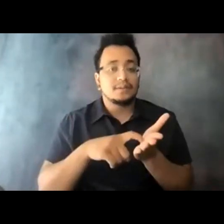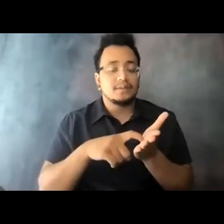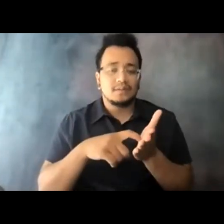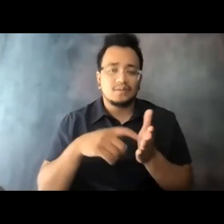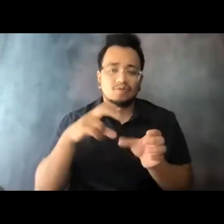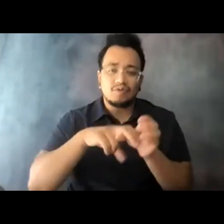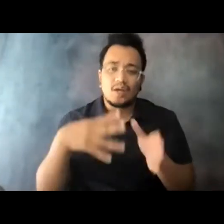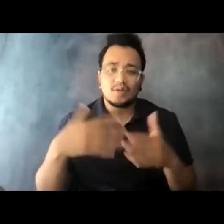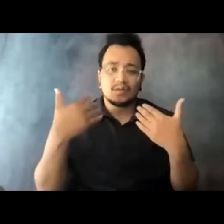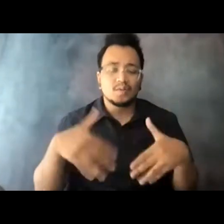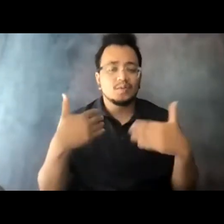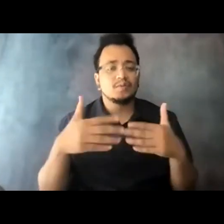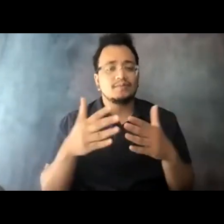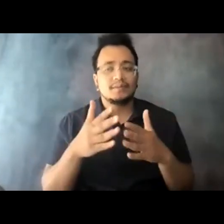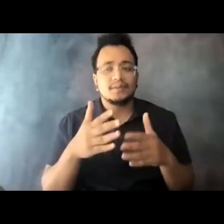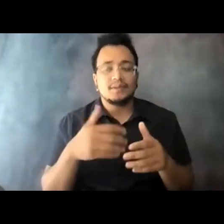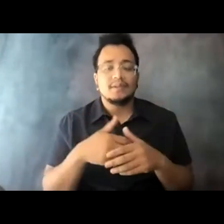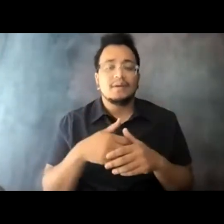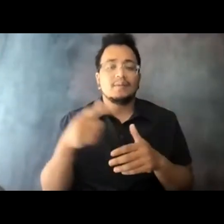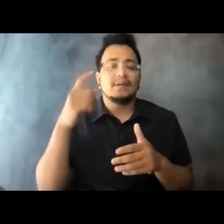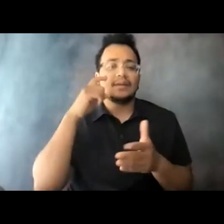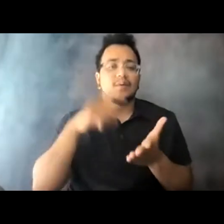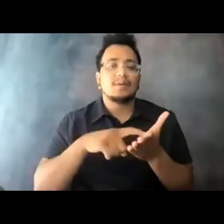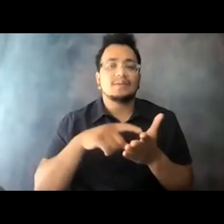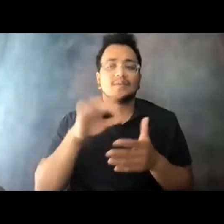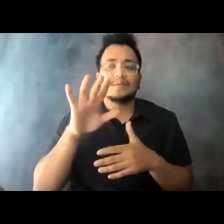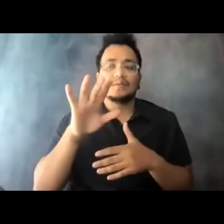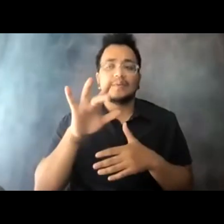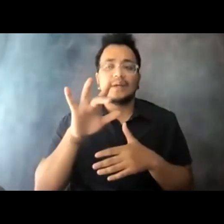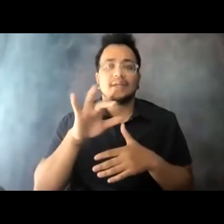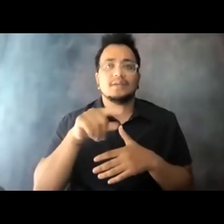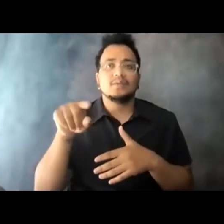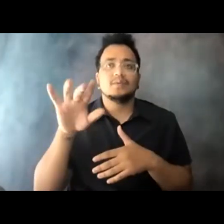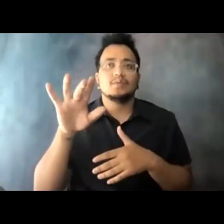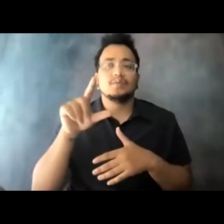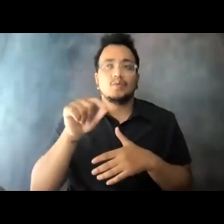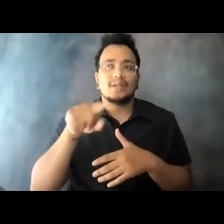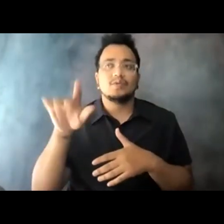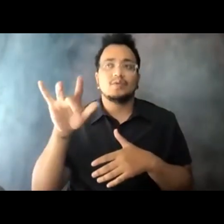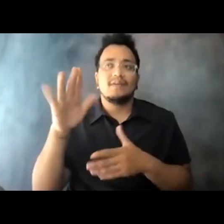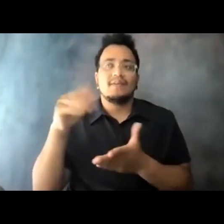15:13:45 He's anticipating between 20-25,000 riders a month coming up, which is an amazing